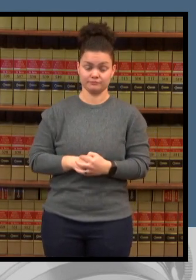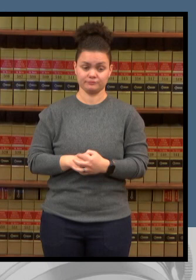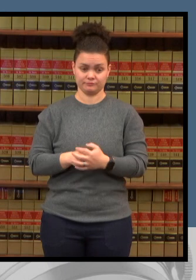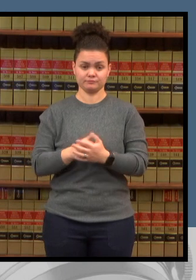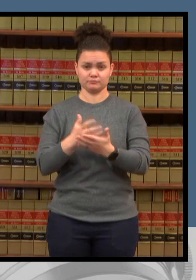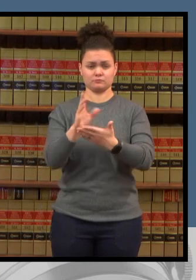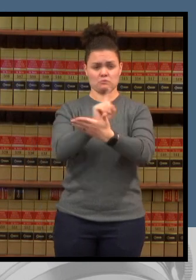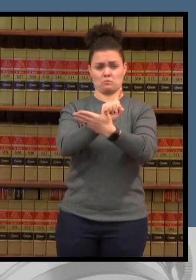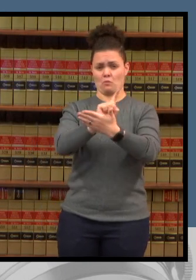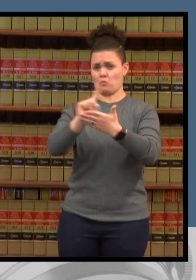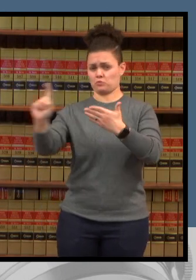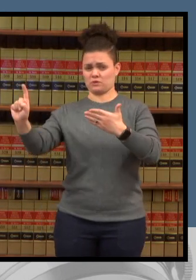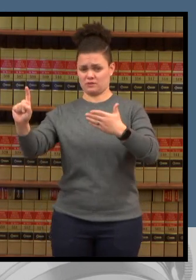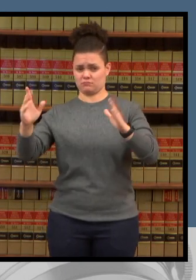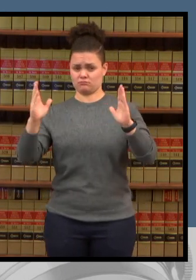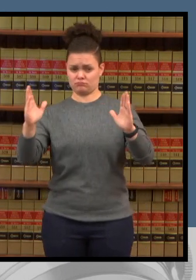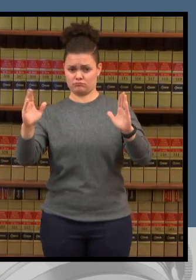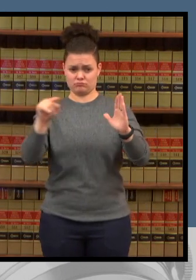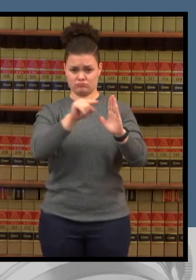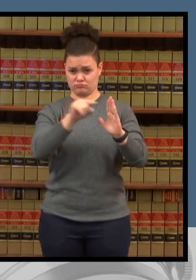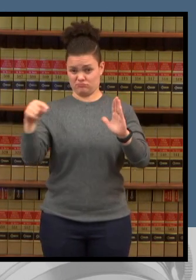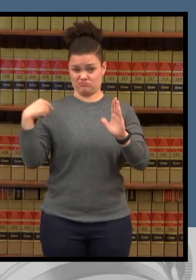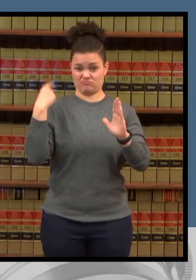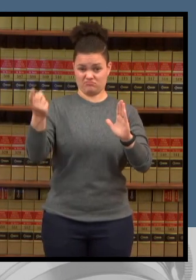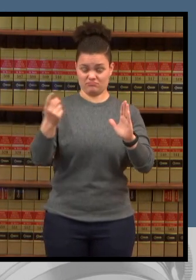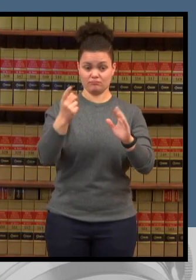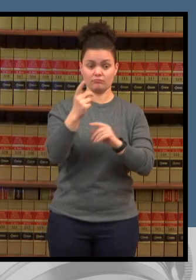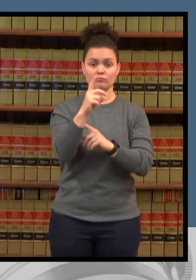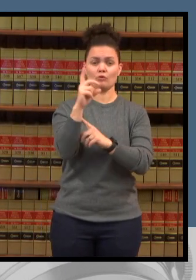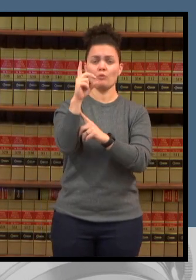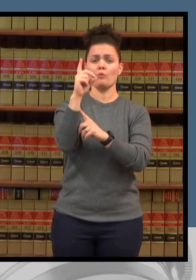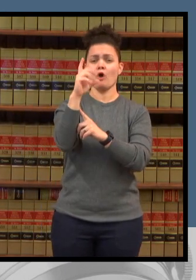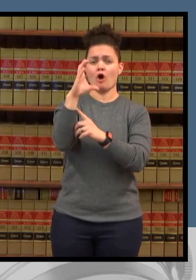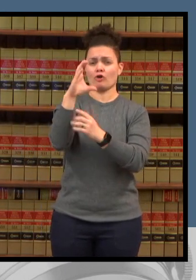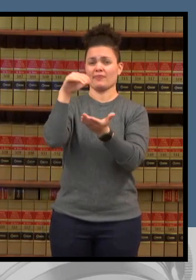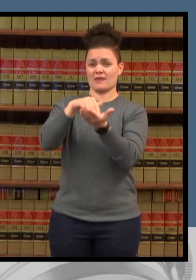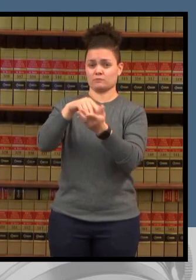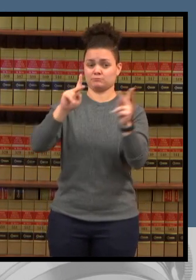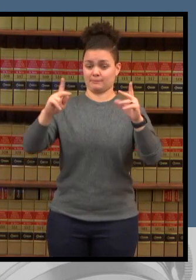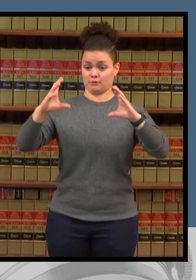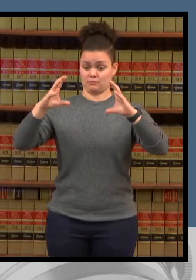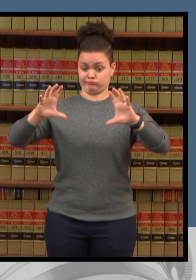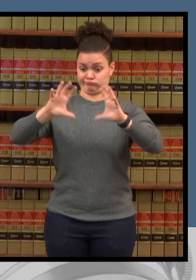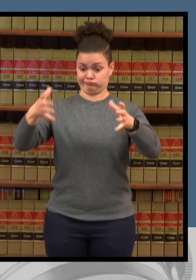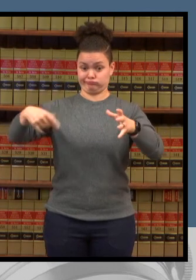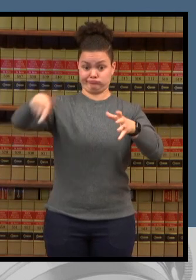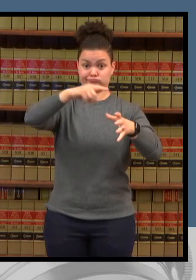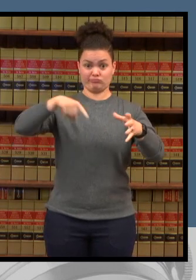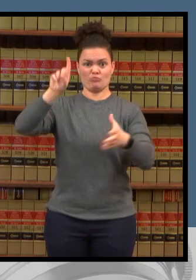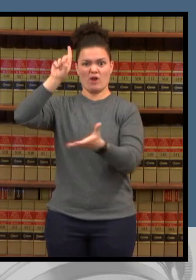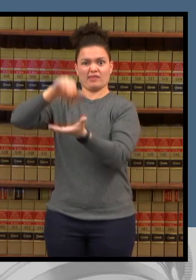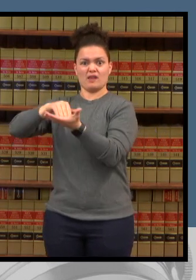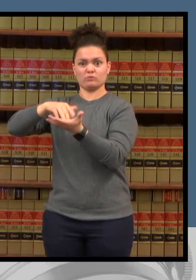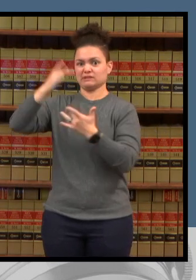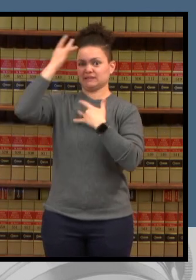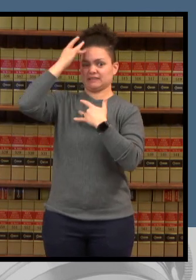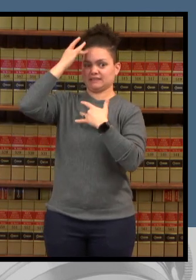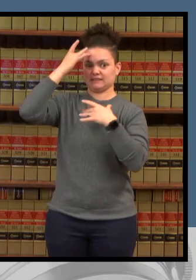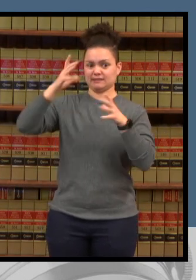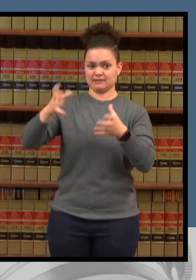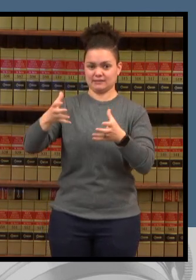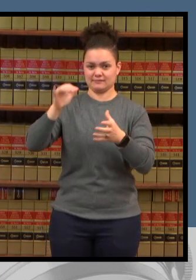per 100 000 population that's the highest it's been throughout the entire pandemic our positivity